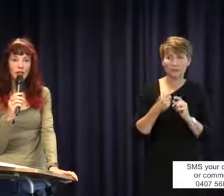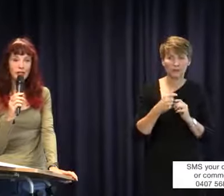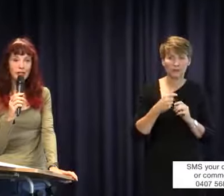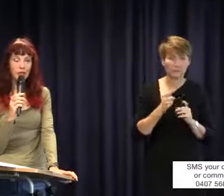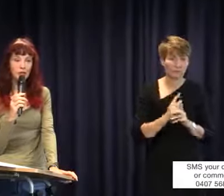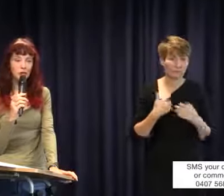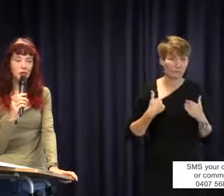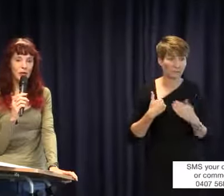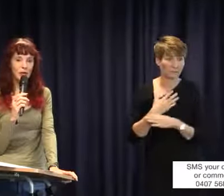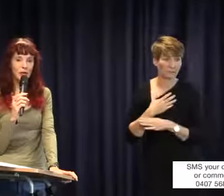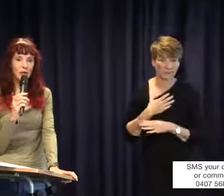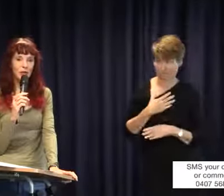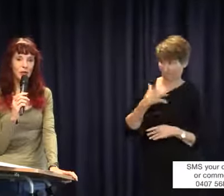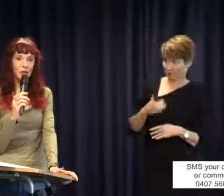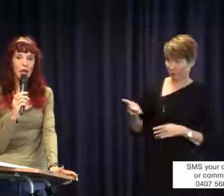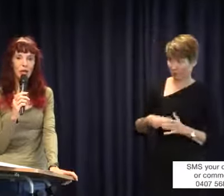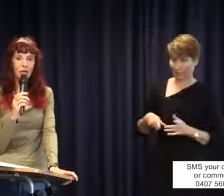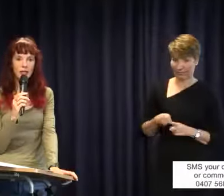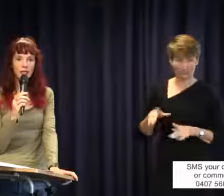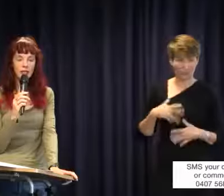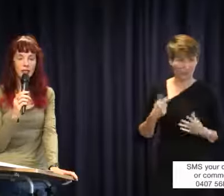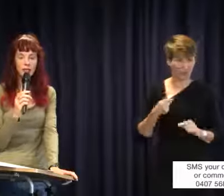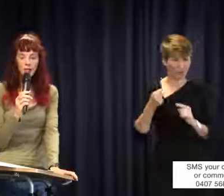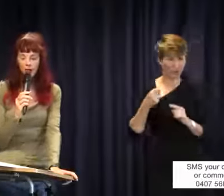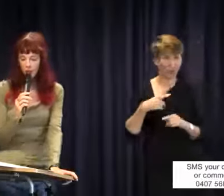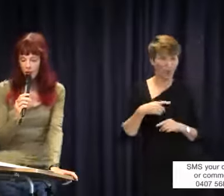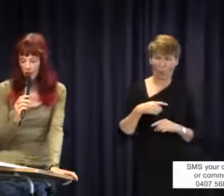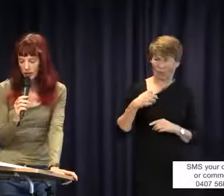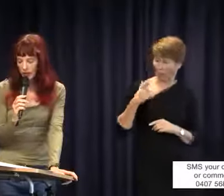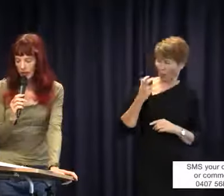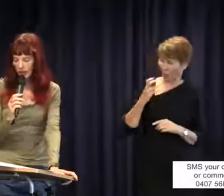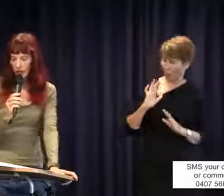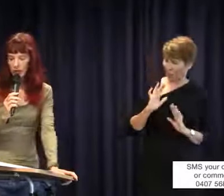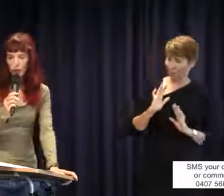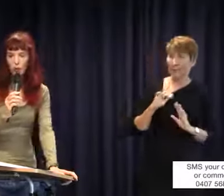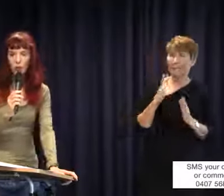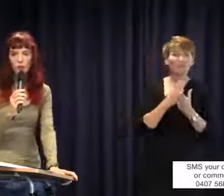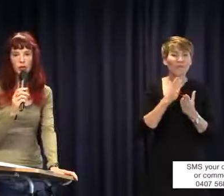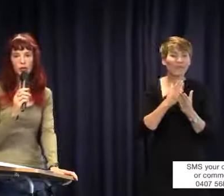that is difficult to understand. Who likes it? There is nothing much fun about it. So